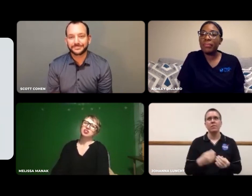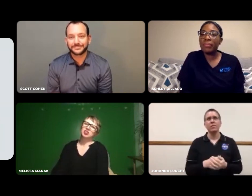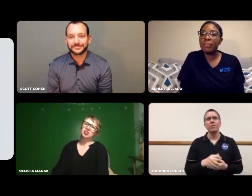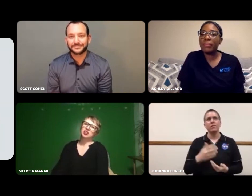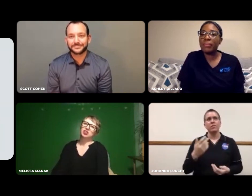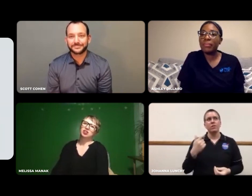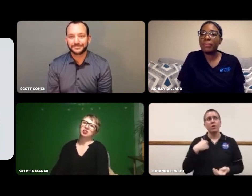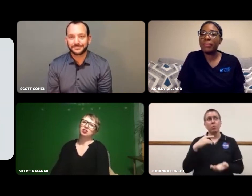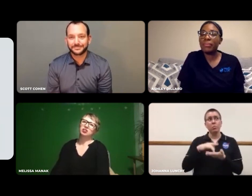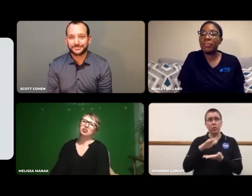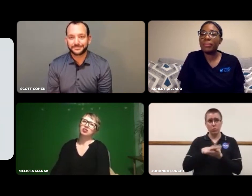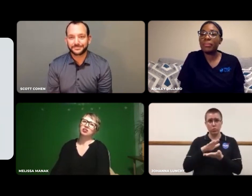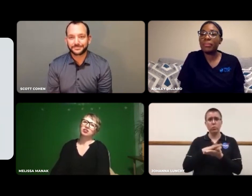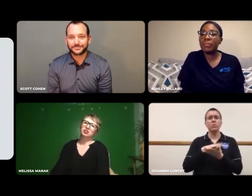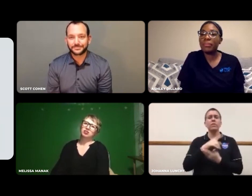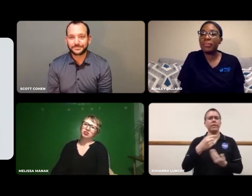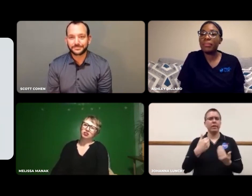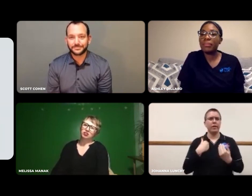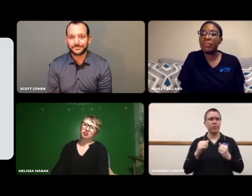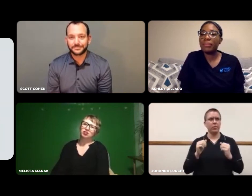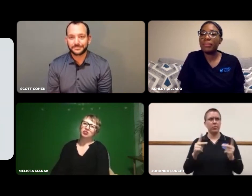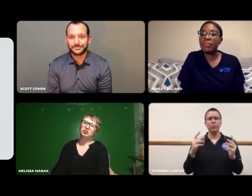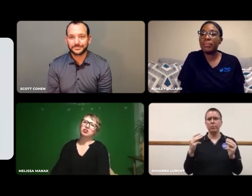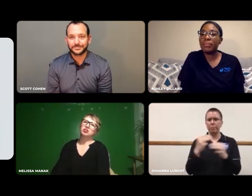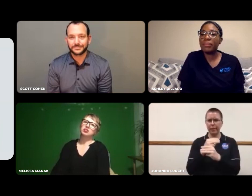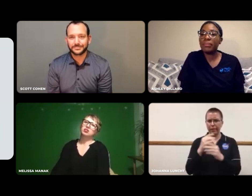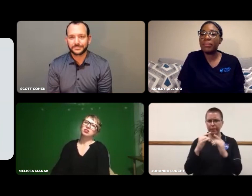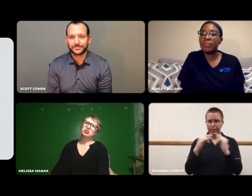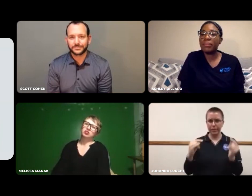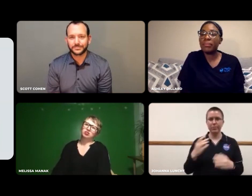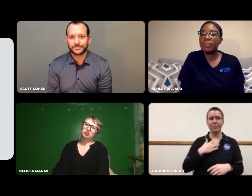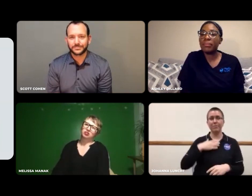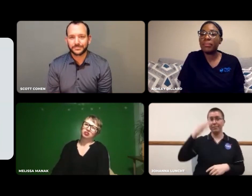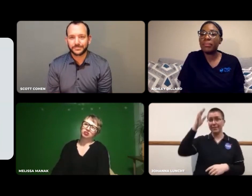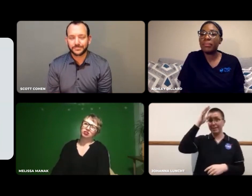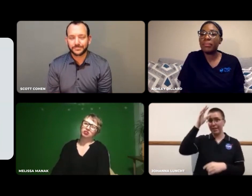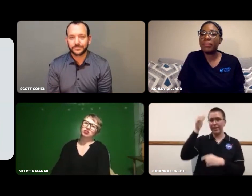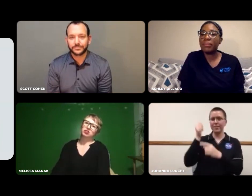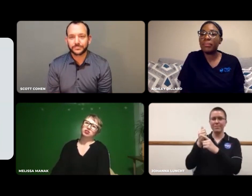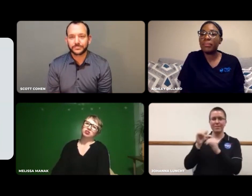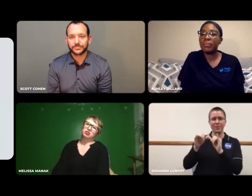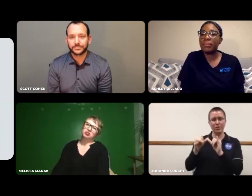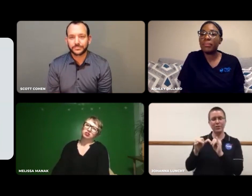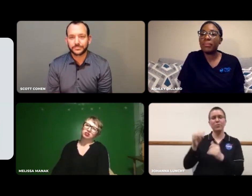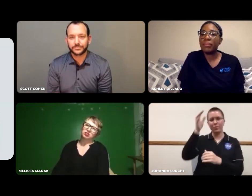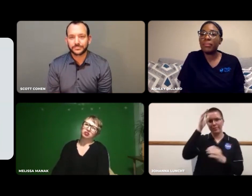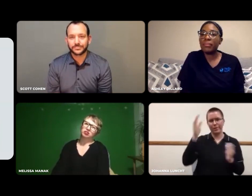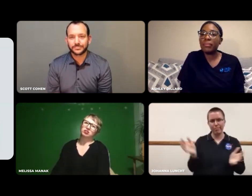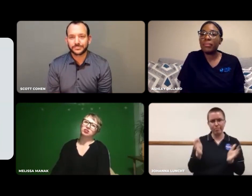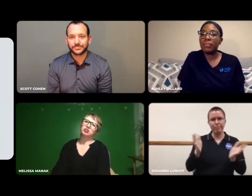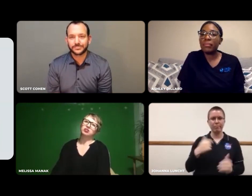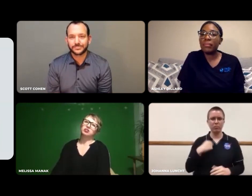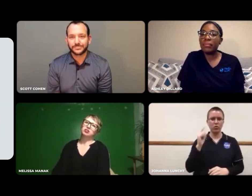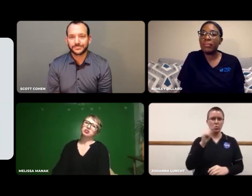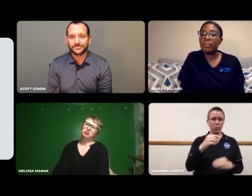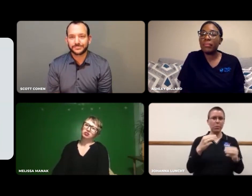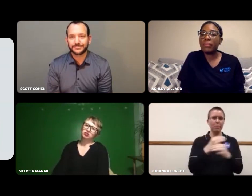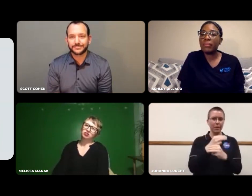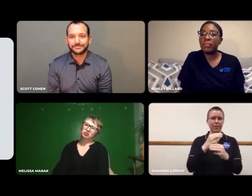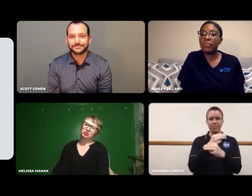I went to math camp in middle school. My dad, an engineer, encouraged me to.